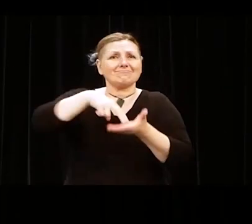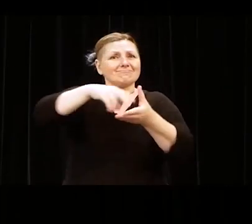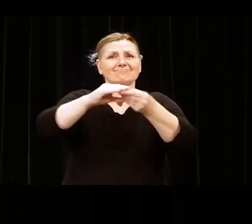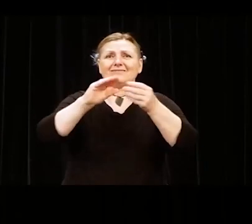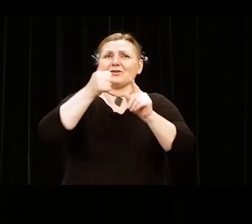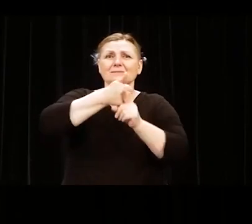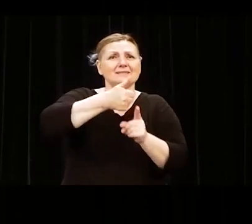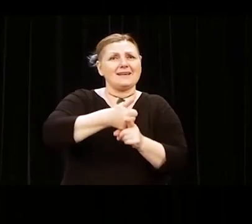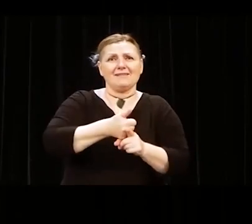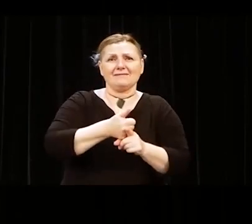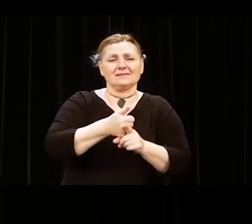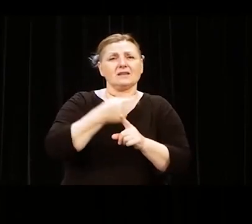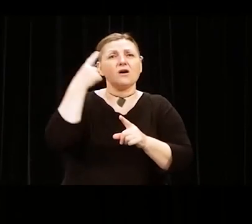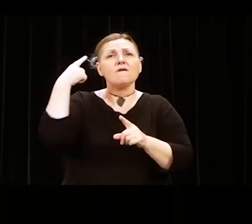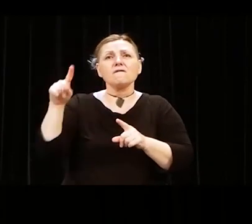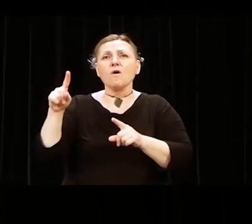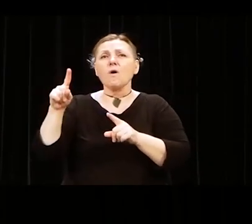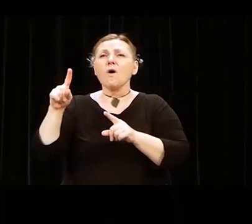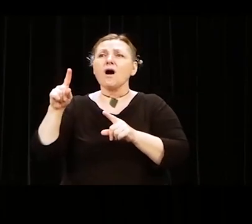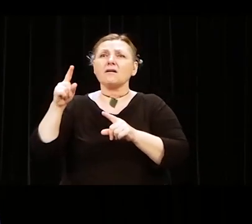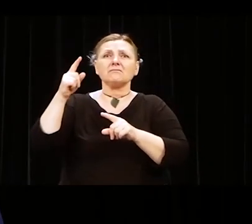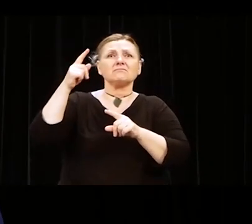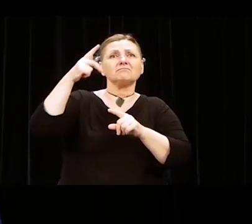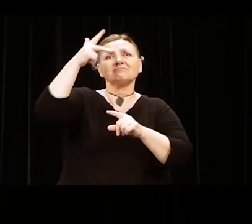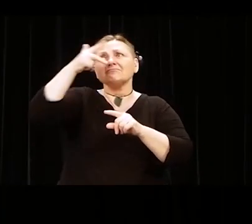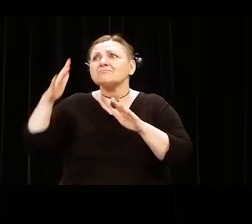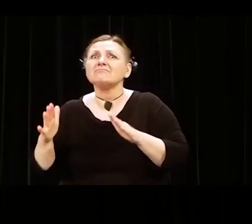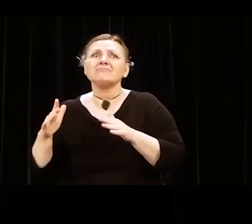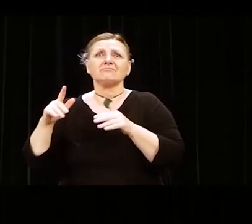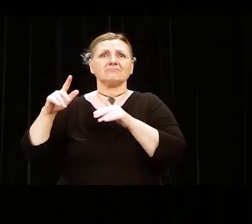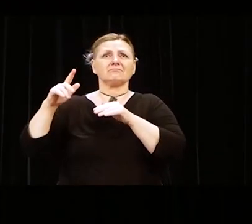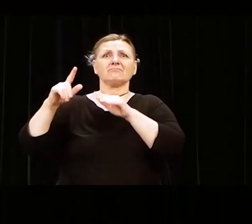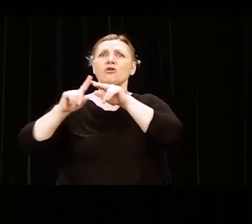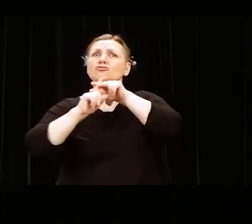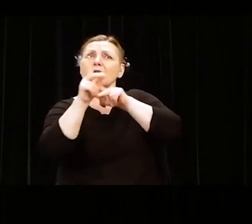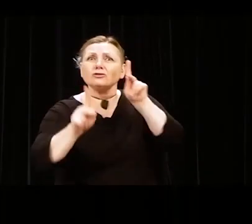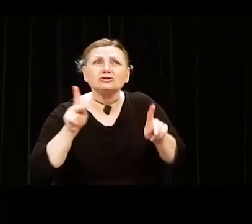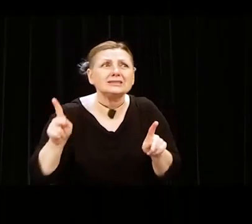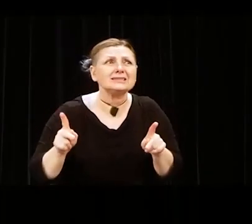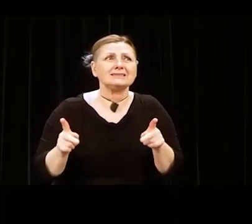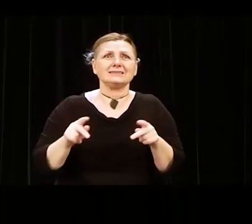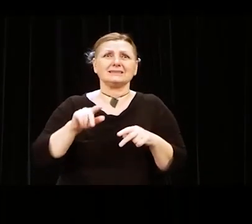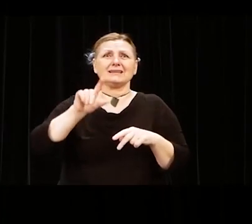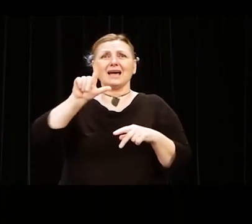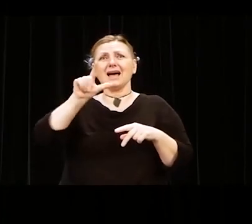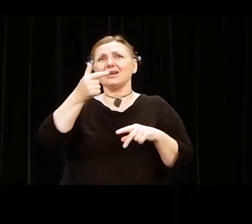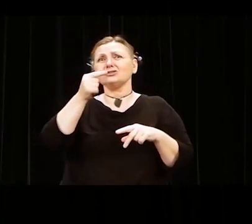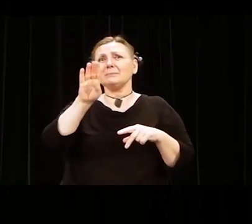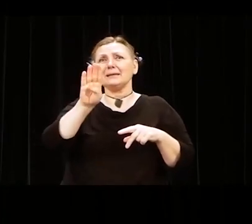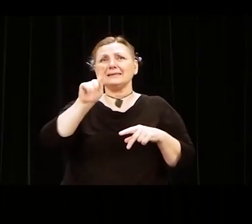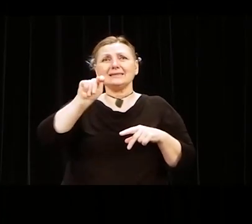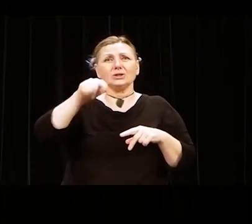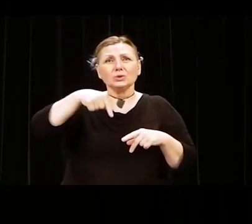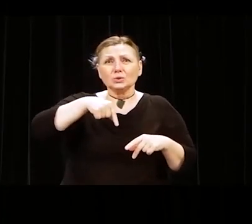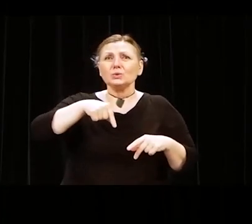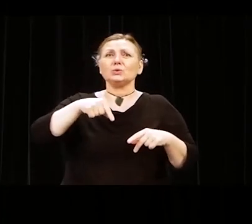Be it for civil rights, LGBTQ rights, environmental justice, criminal justice reform, and many, many others.